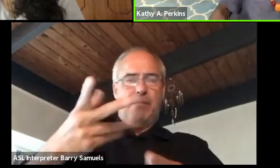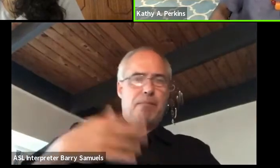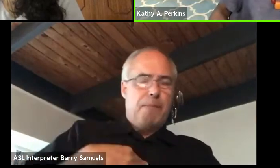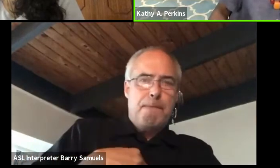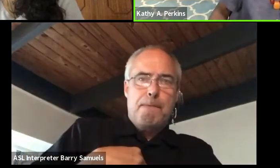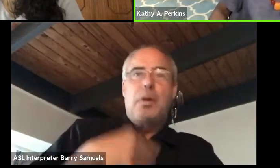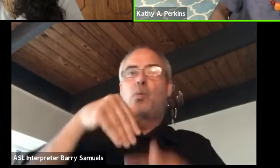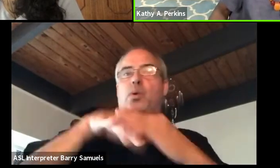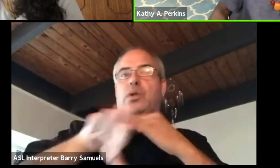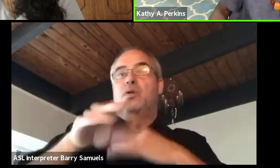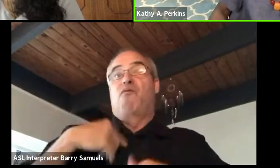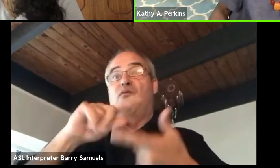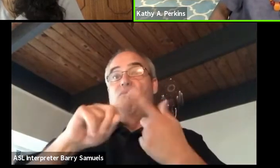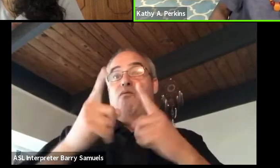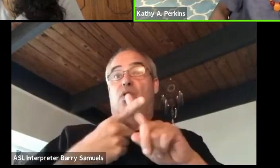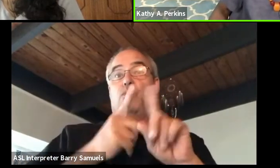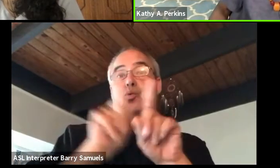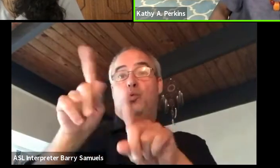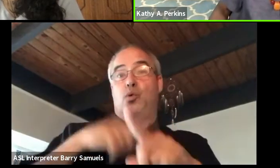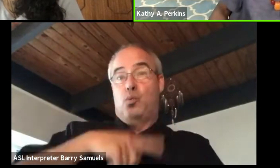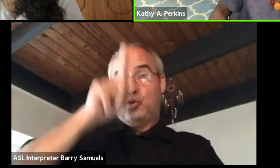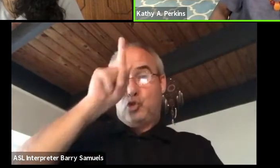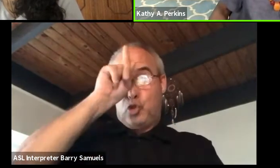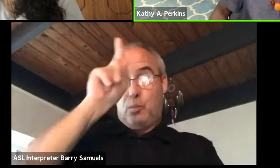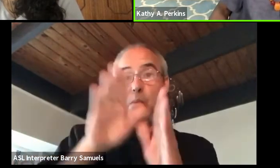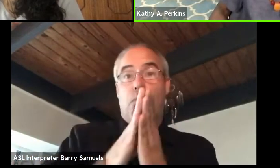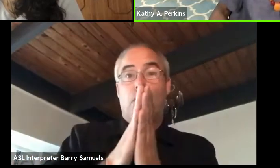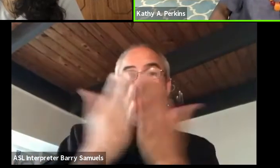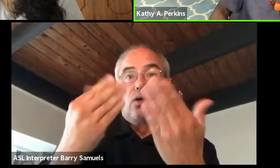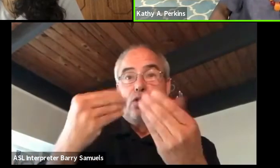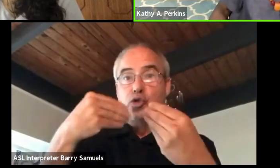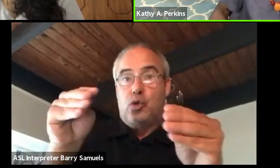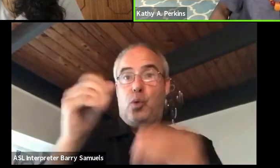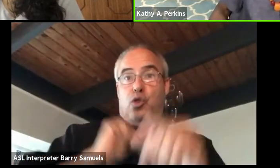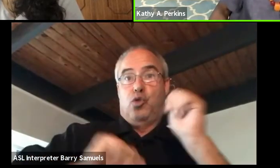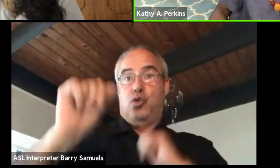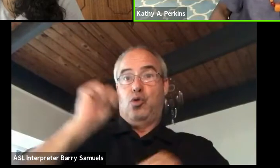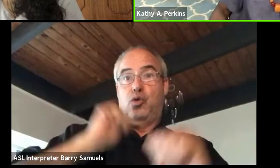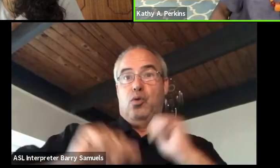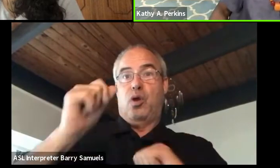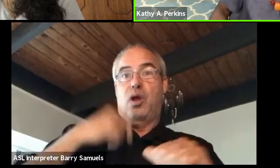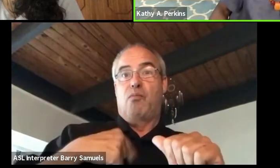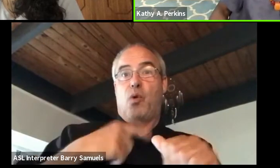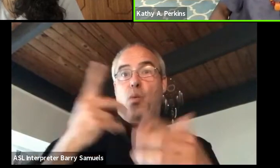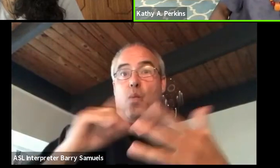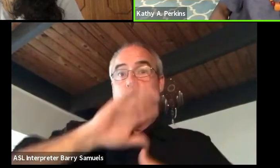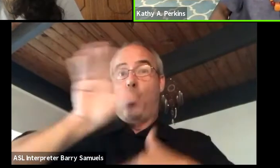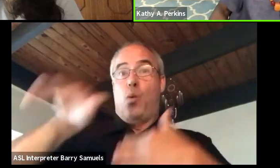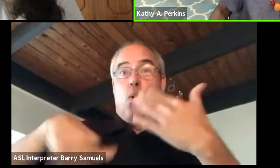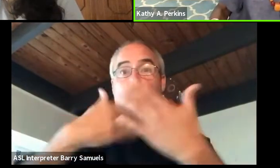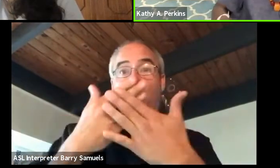my friend took me into this German bookstore. Their theater shelf had all of these plays by African writers.